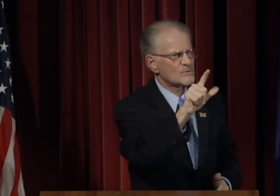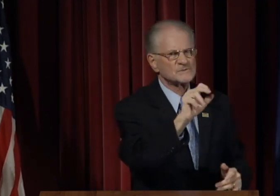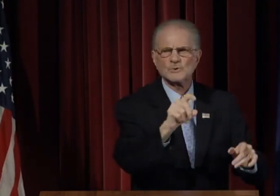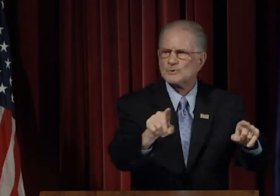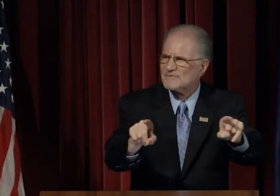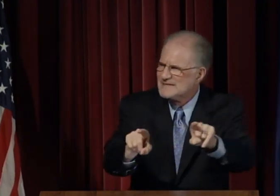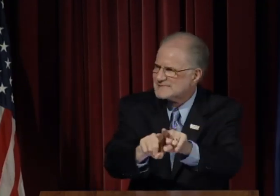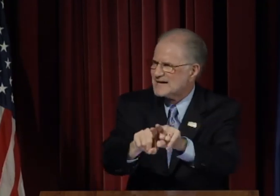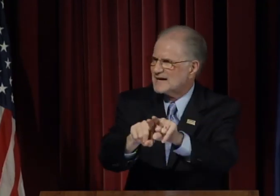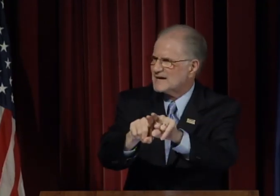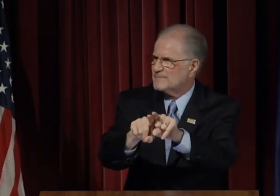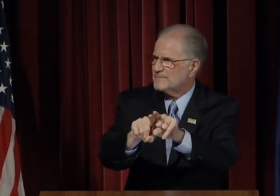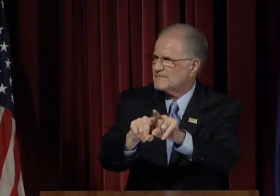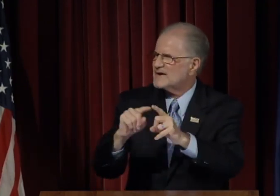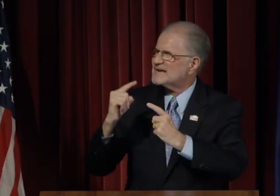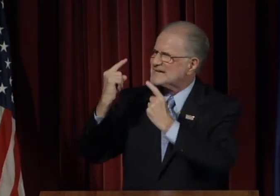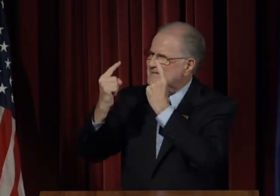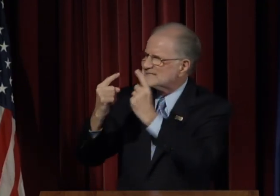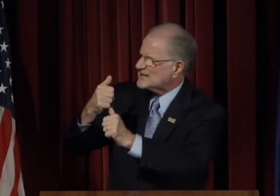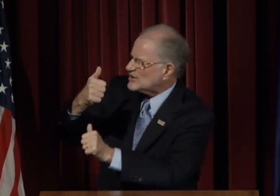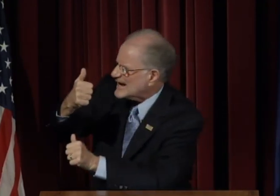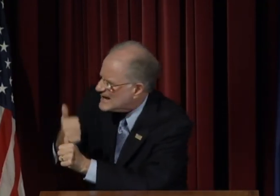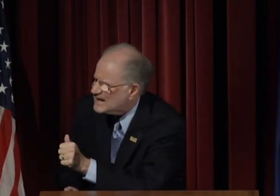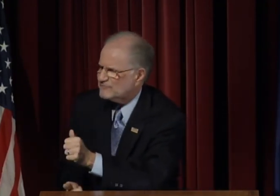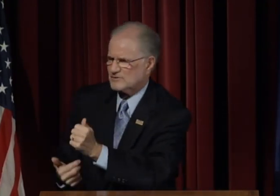We ask our Staff Council to do the same.